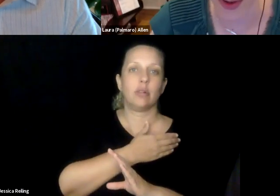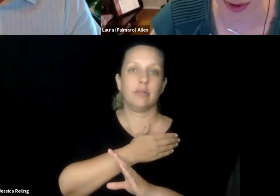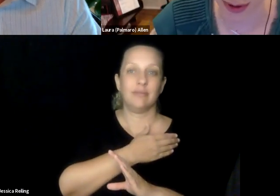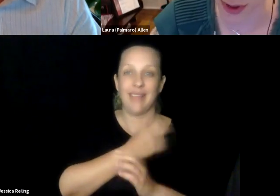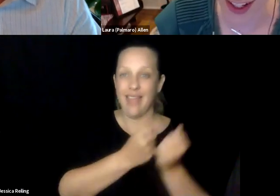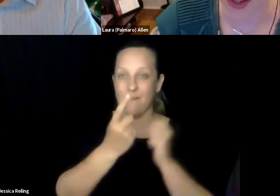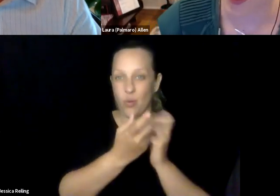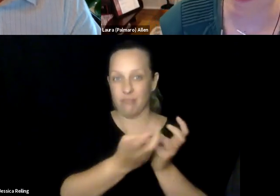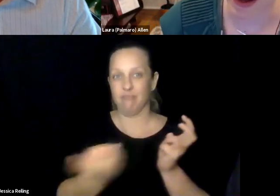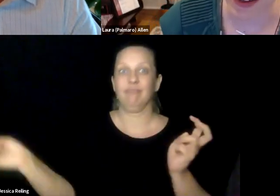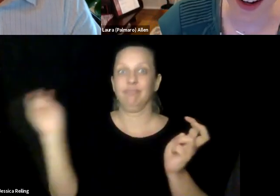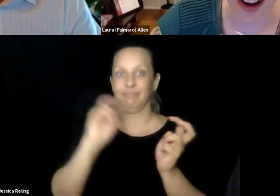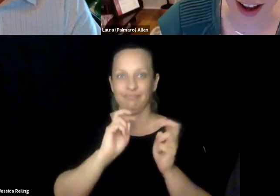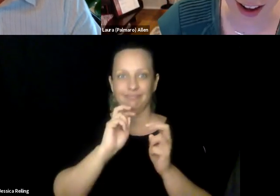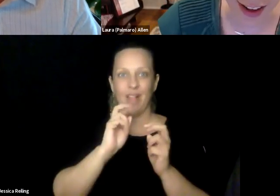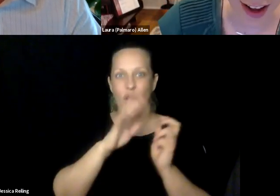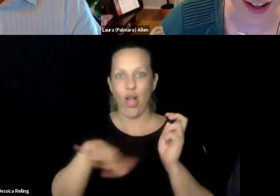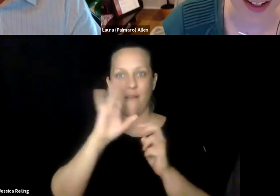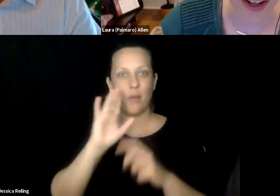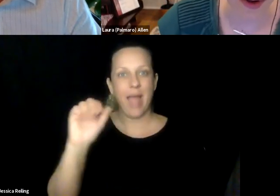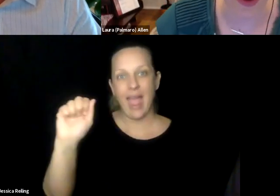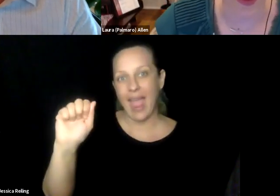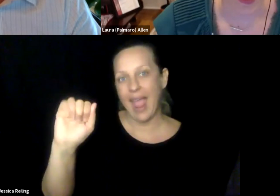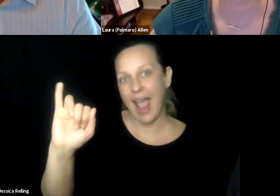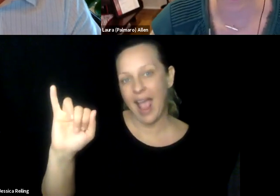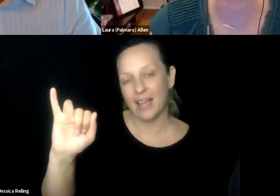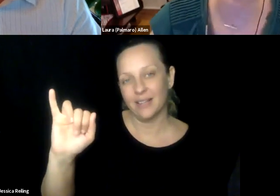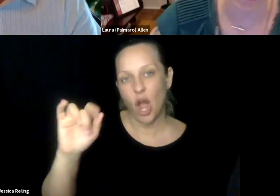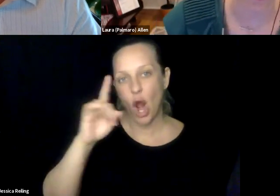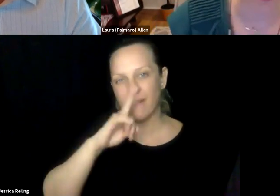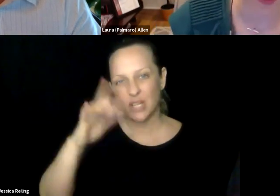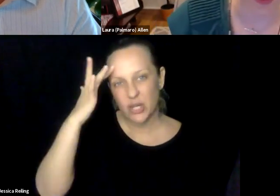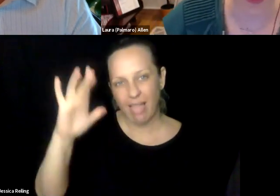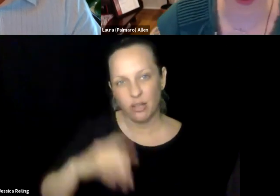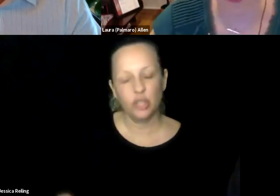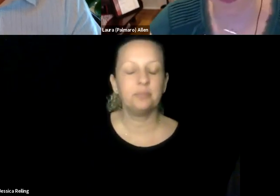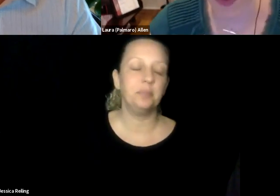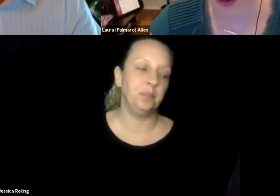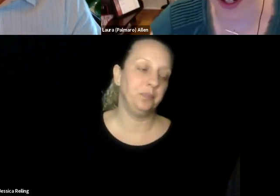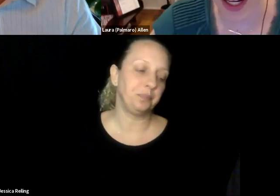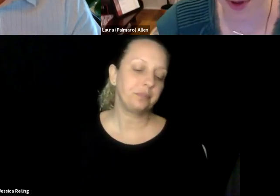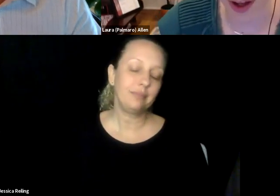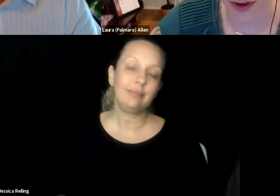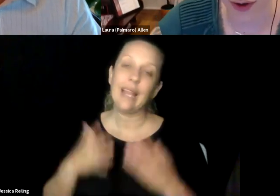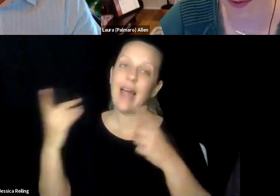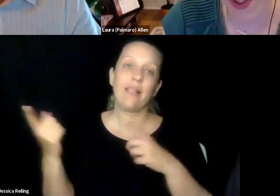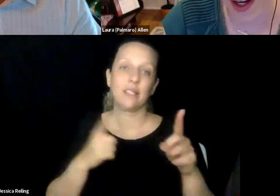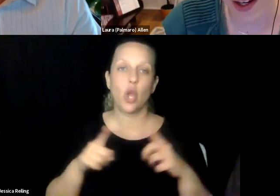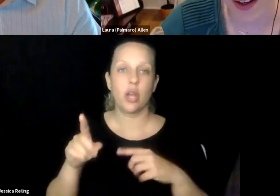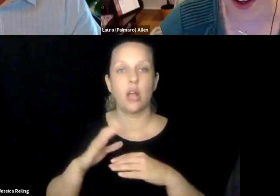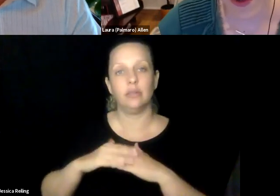built. I also know there's a lot of conversation early on in the global round table that won't which was super cool, about AI, and